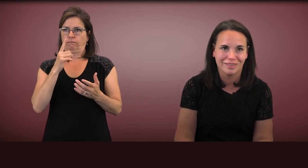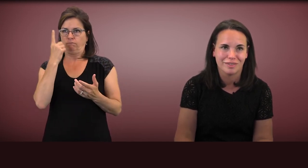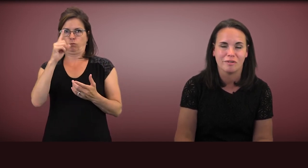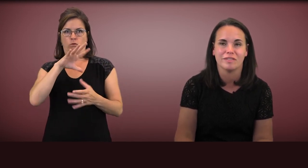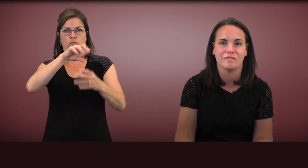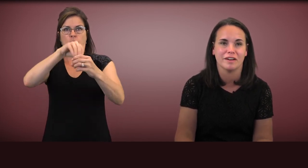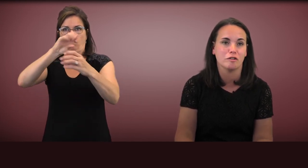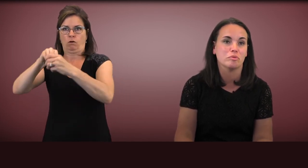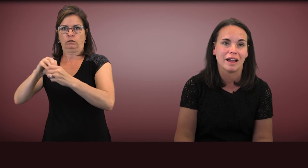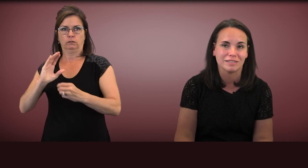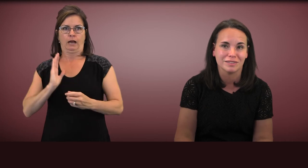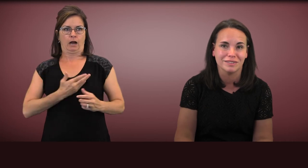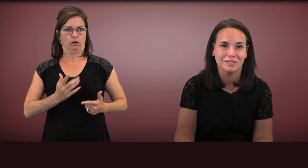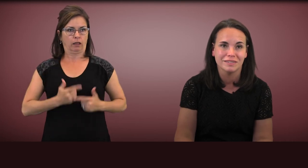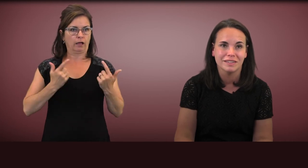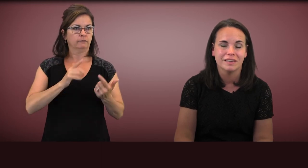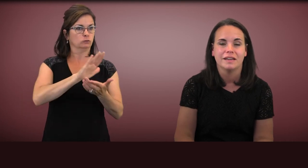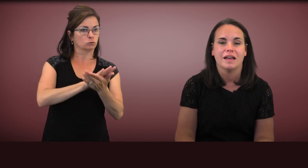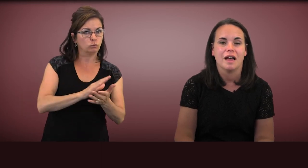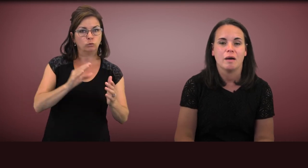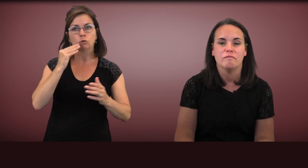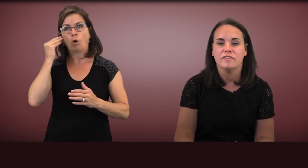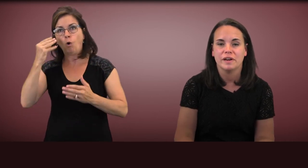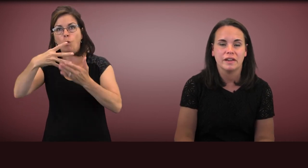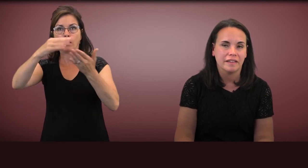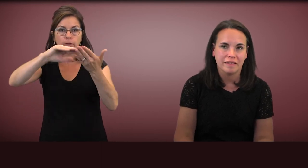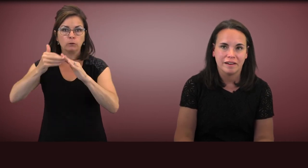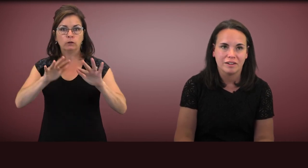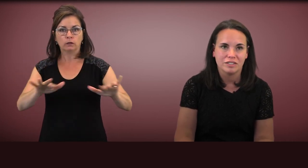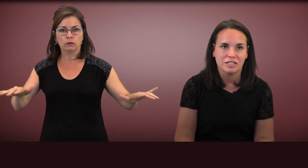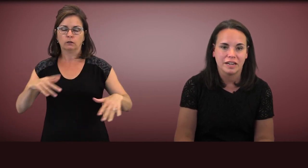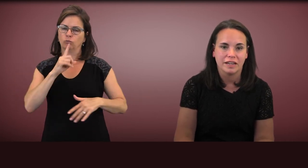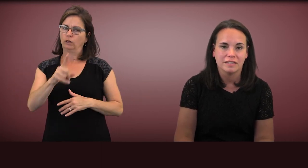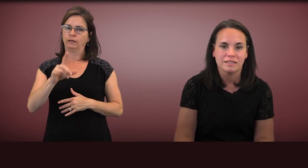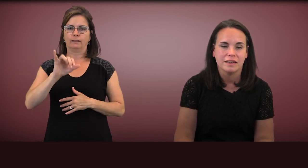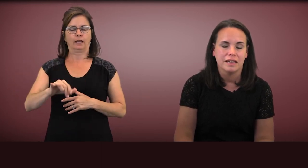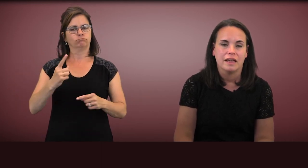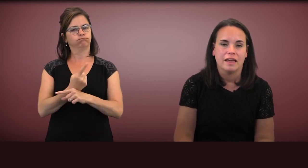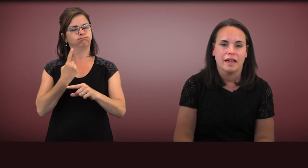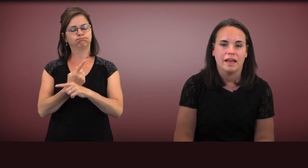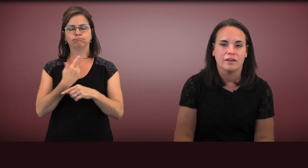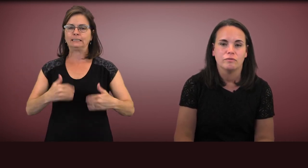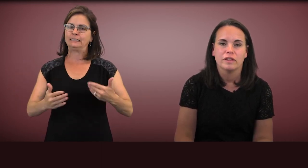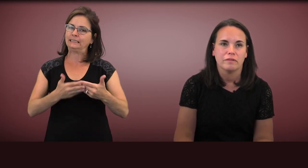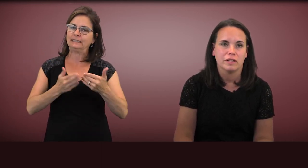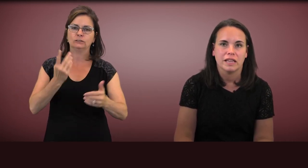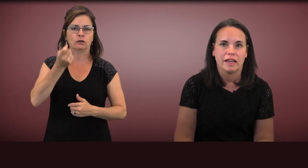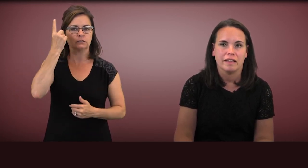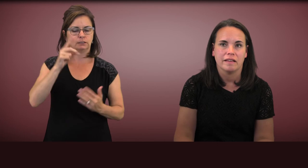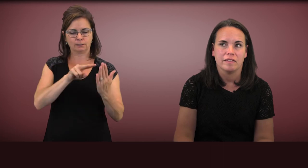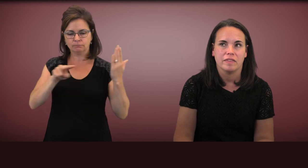It's very practical, very easy to understand and really relays